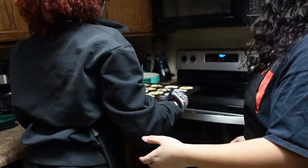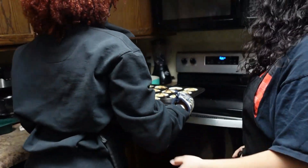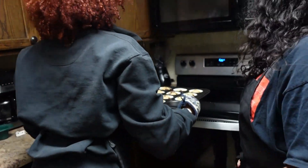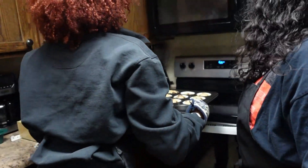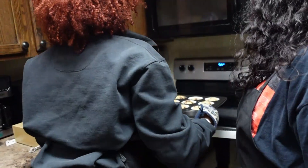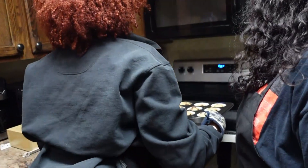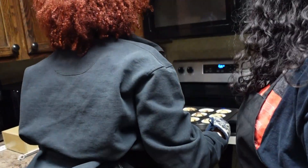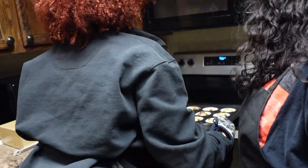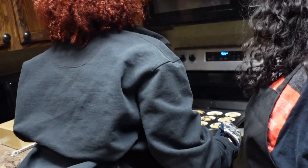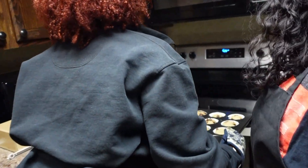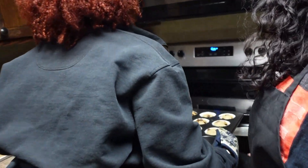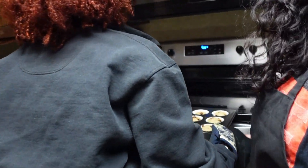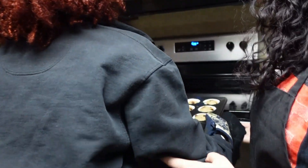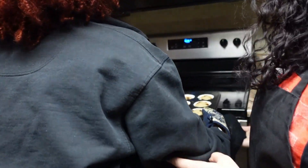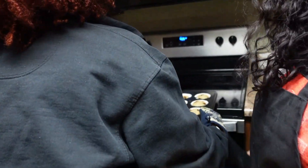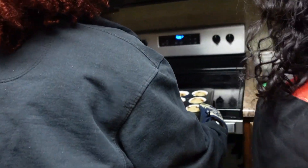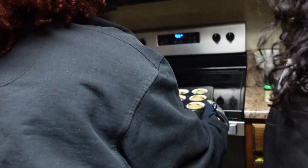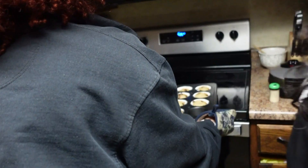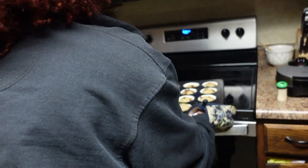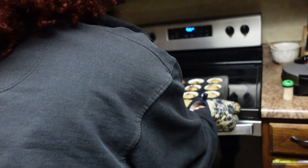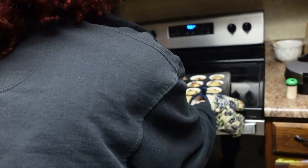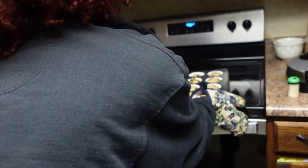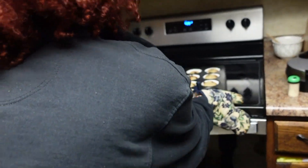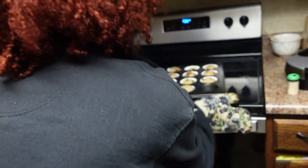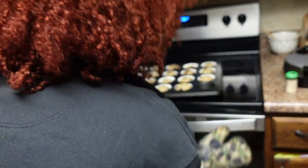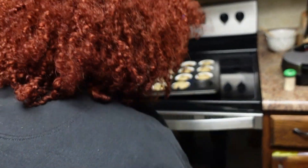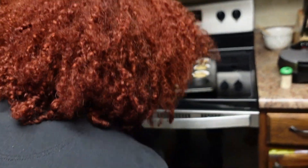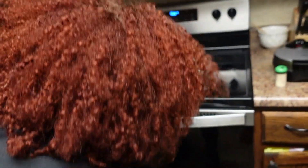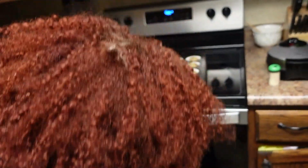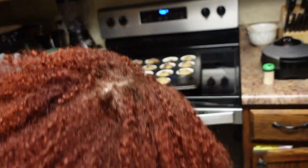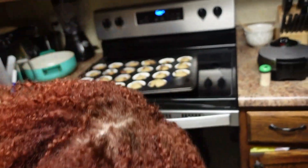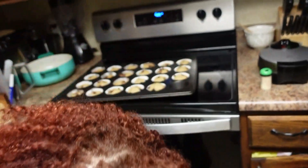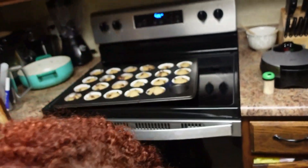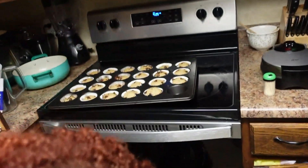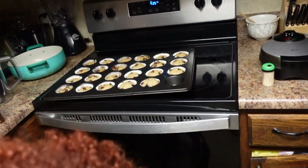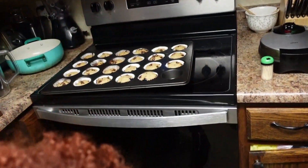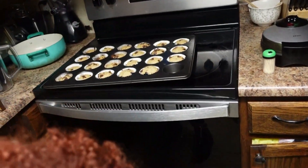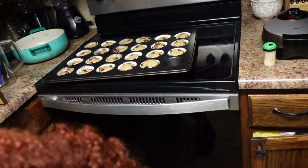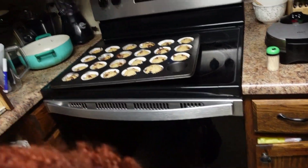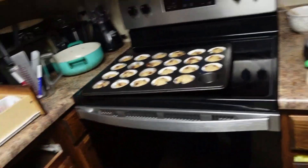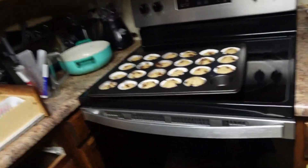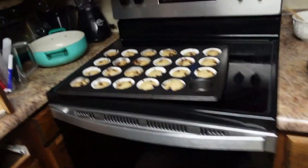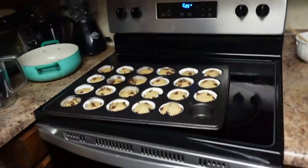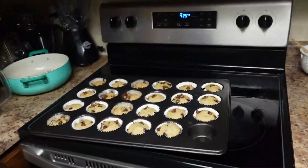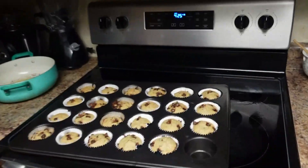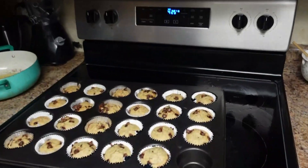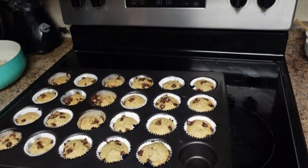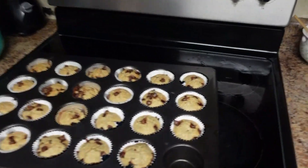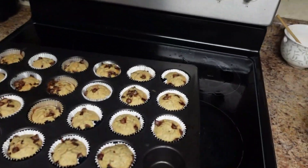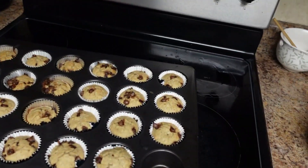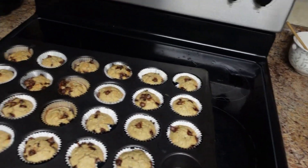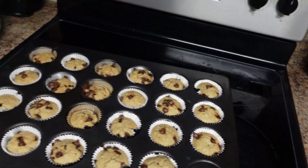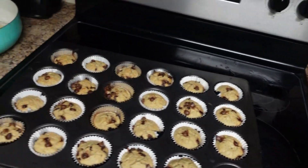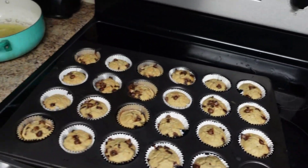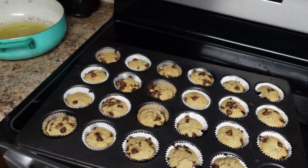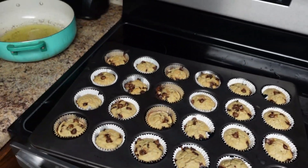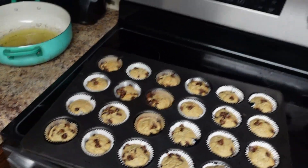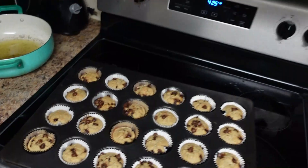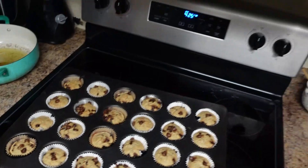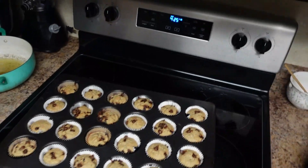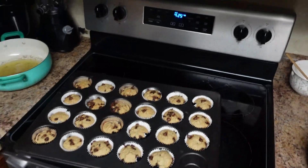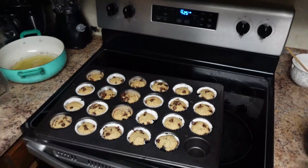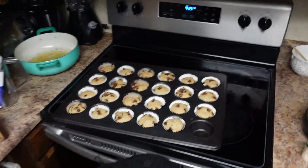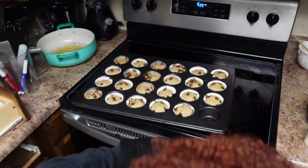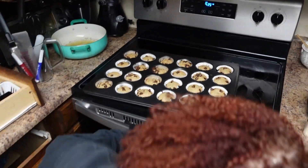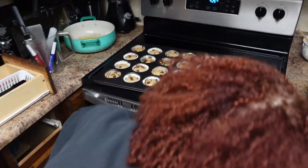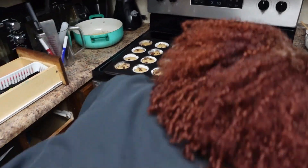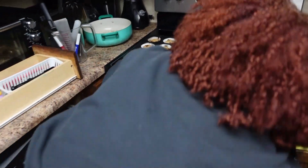on top it up bro there you go you close the oven without my knowledge bro